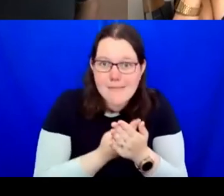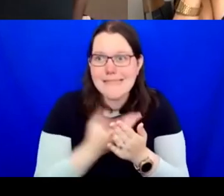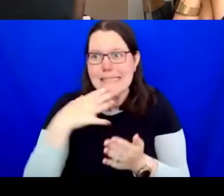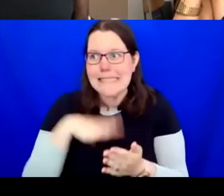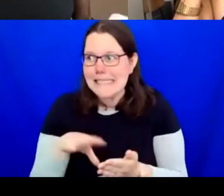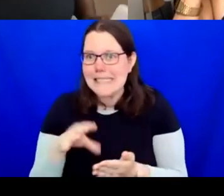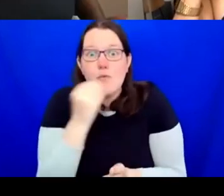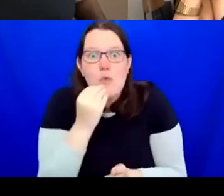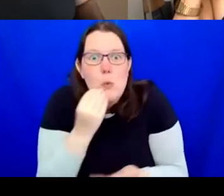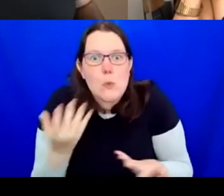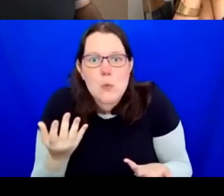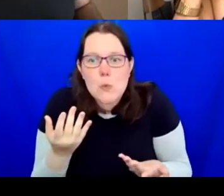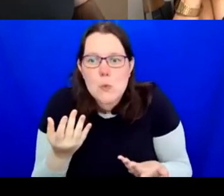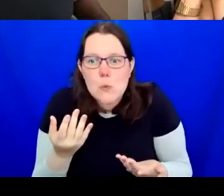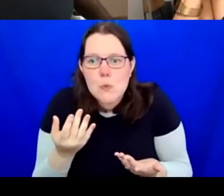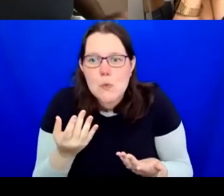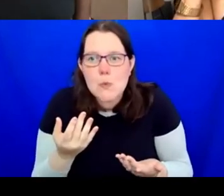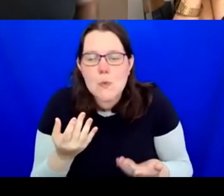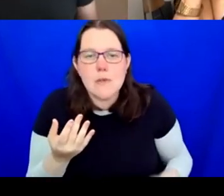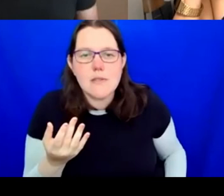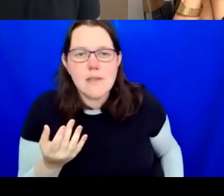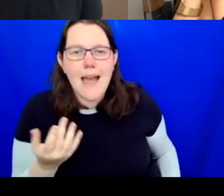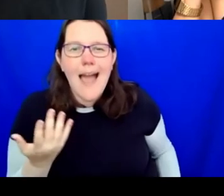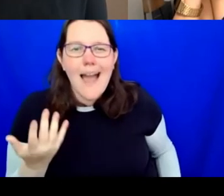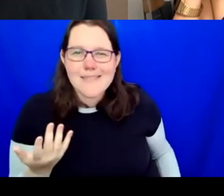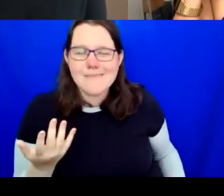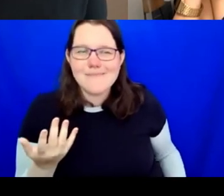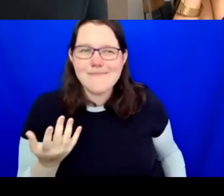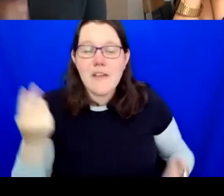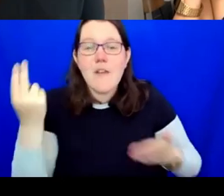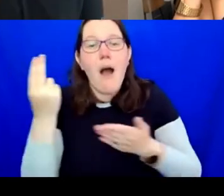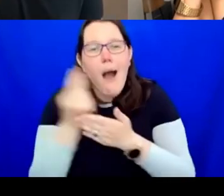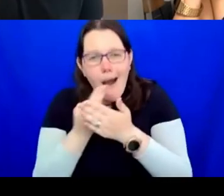speak for Ashok, but certainly as a marginalised artist, that the opportunities offered you and